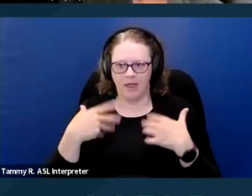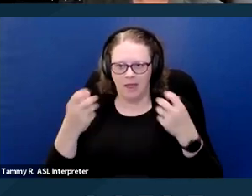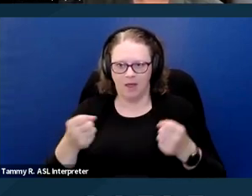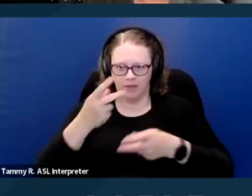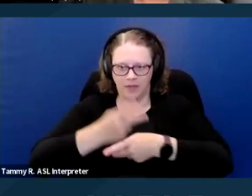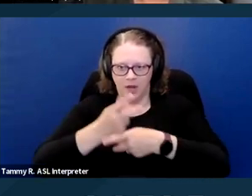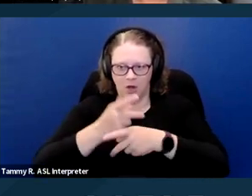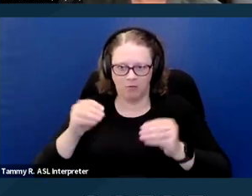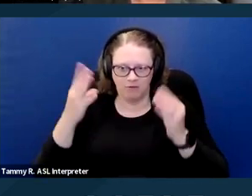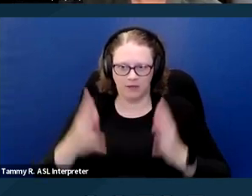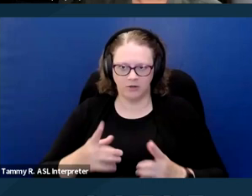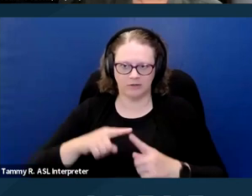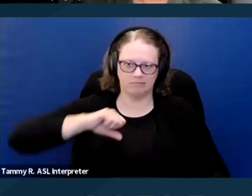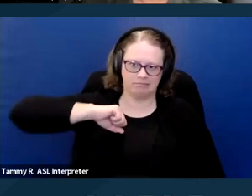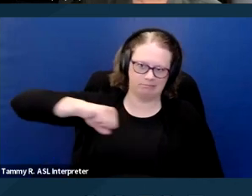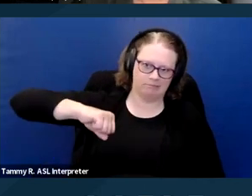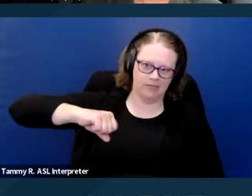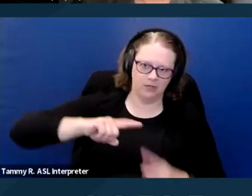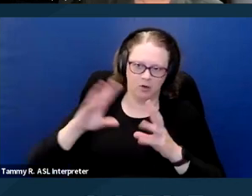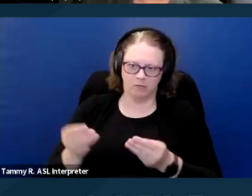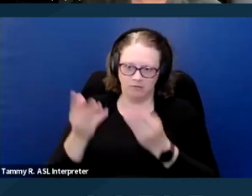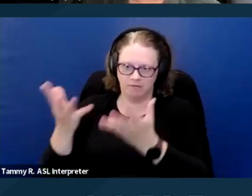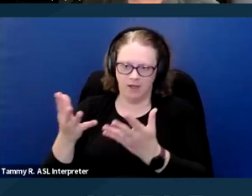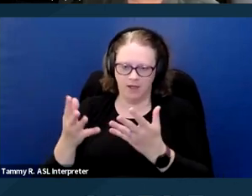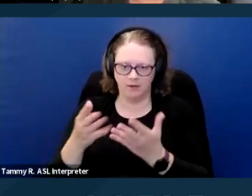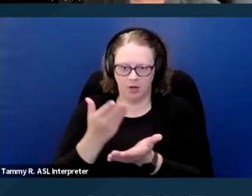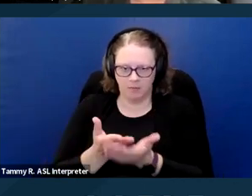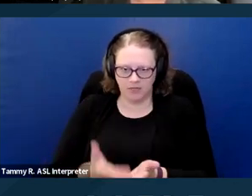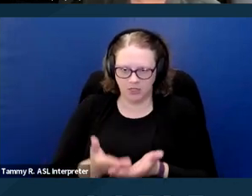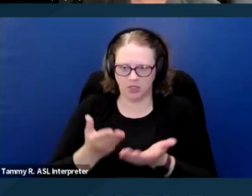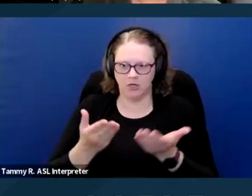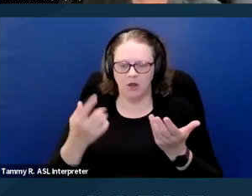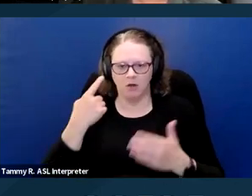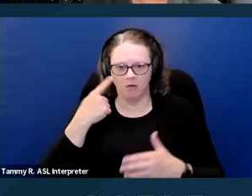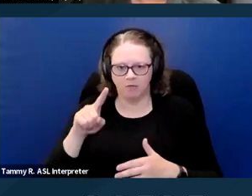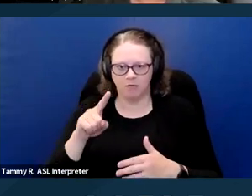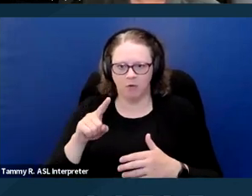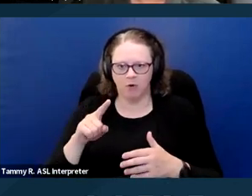to provide verification for emotional support dogs since this law went into effect.